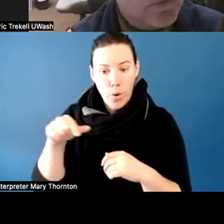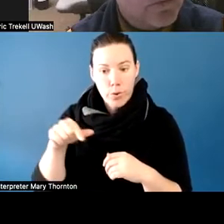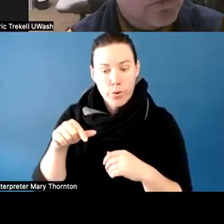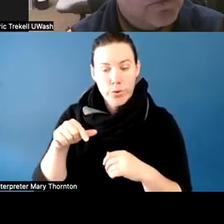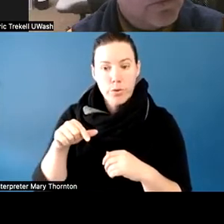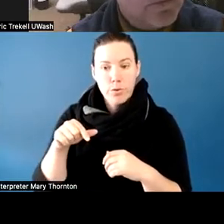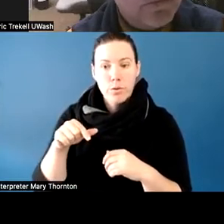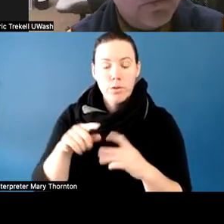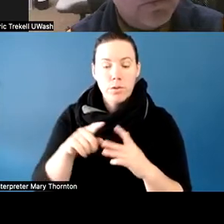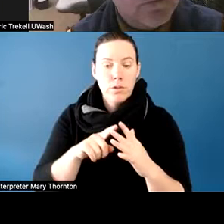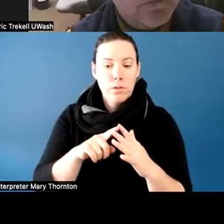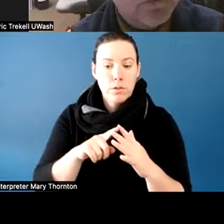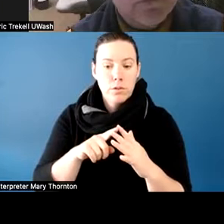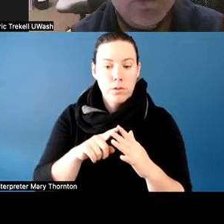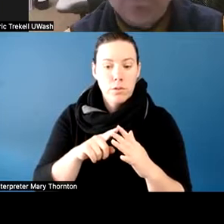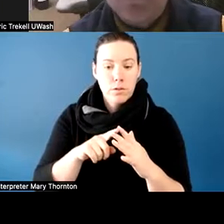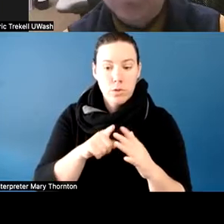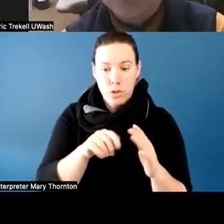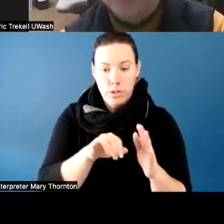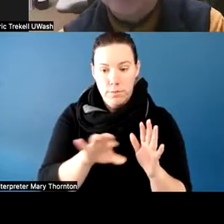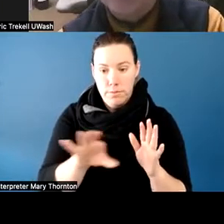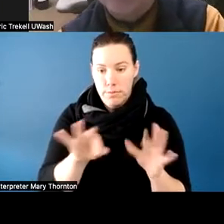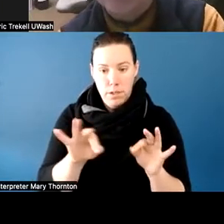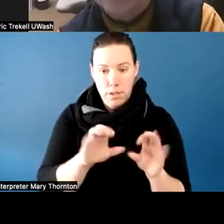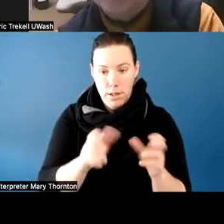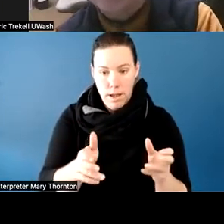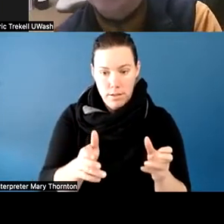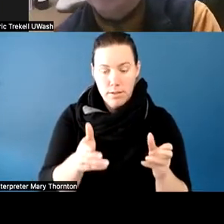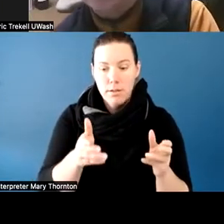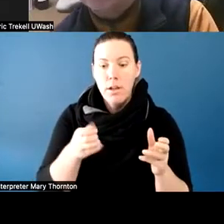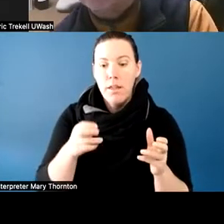we arranged for a meeting that was facilitated by my office